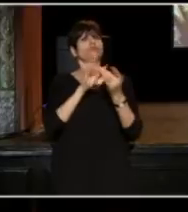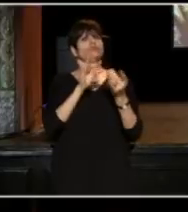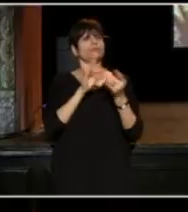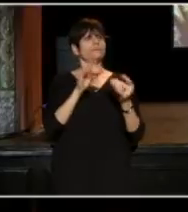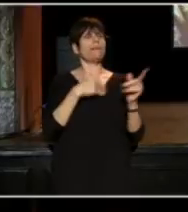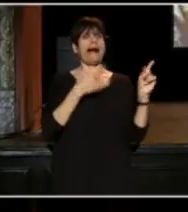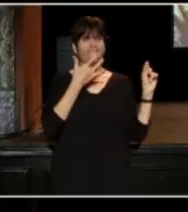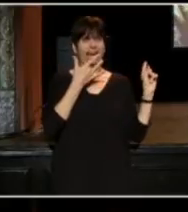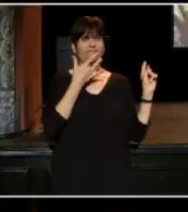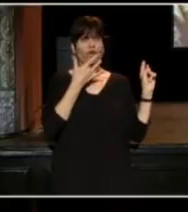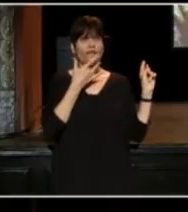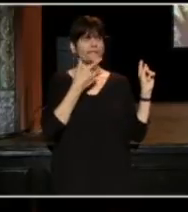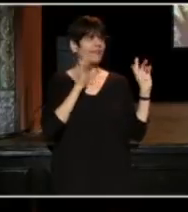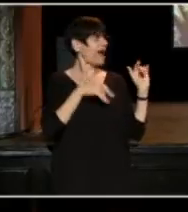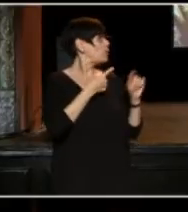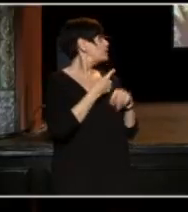My favorite is that one.